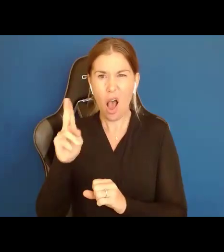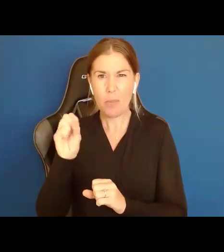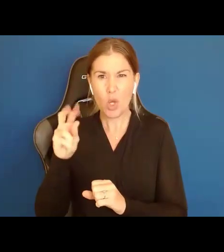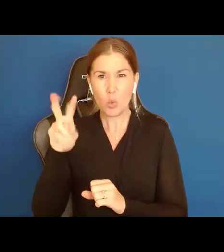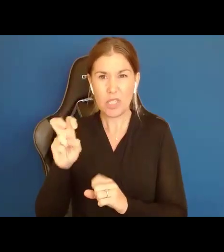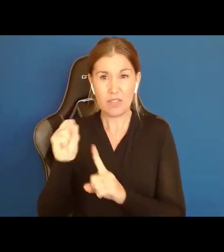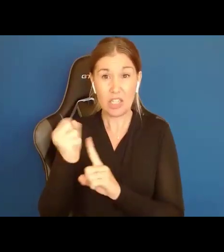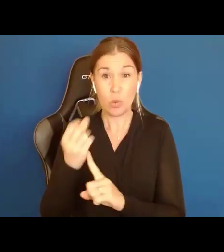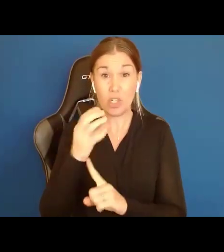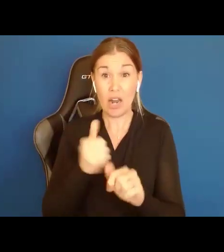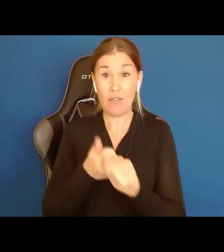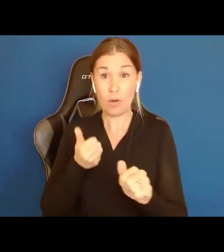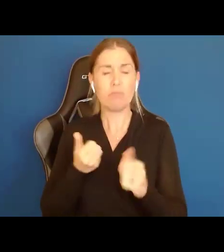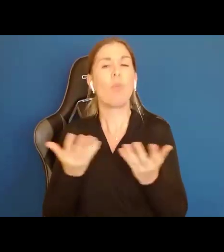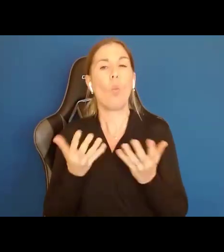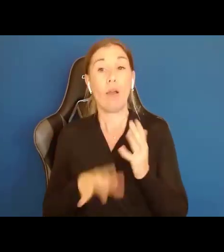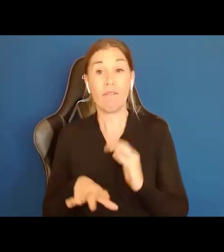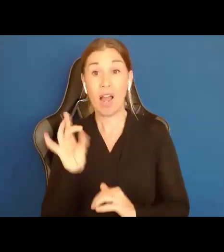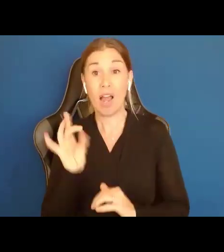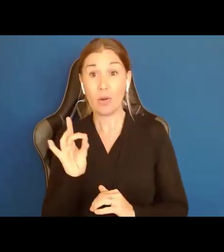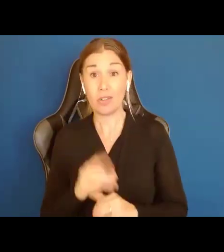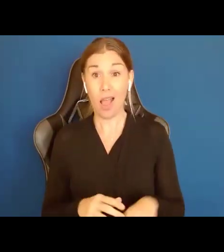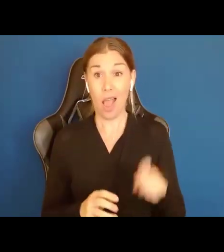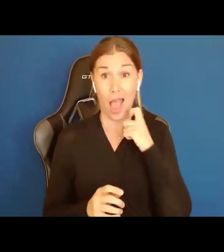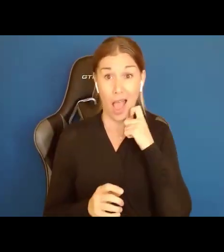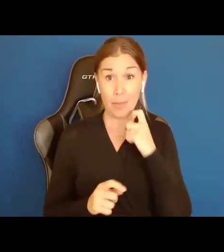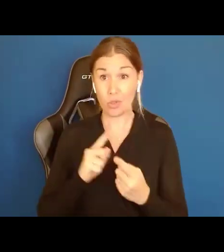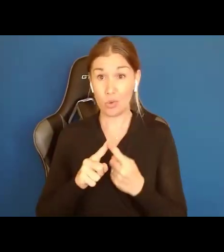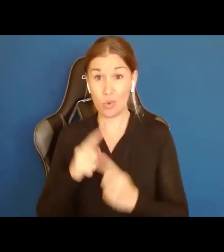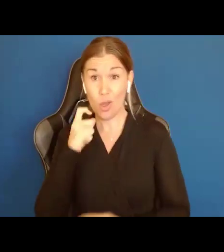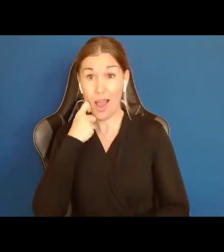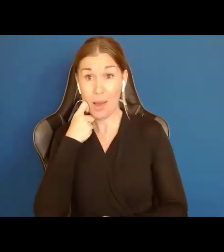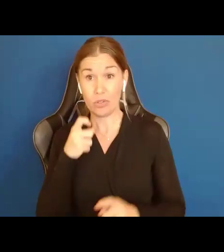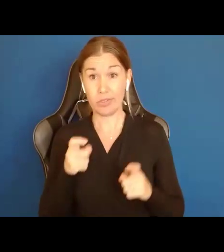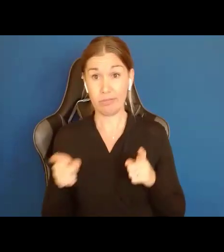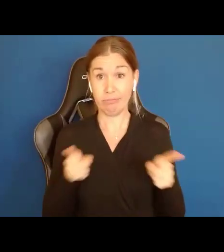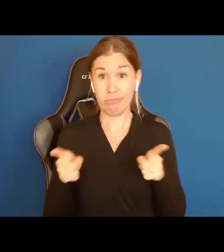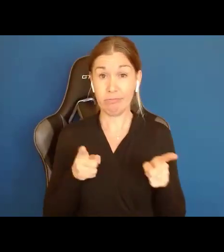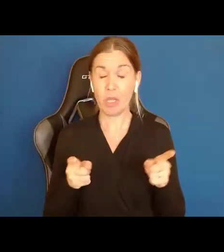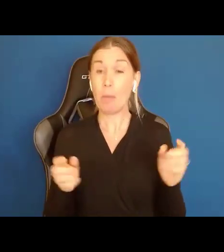Here is what she found. Apples to apples. Those with more self determination were